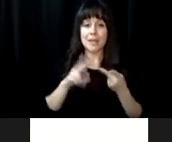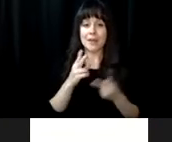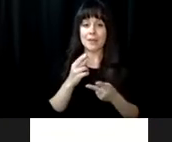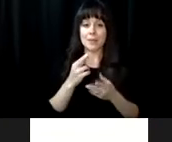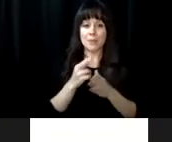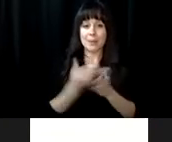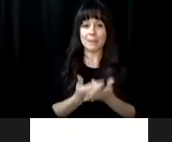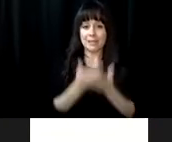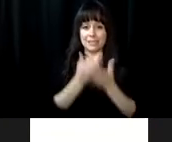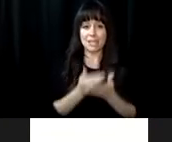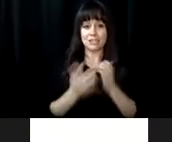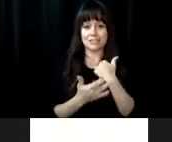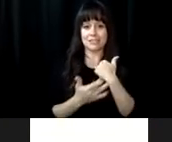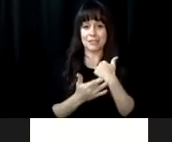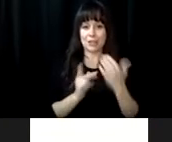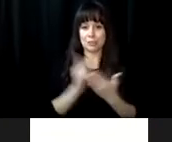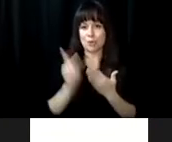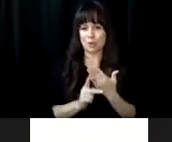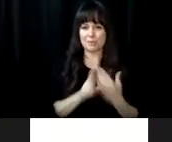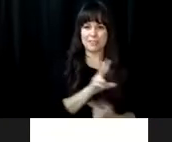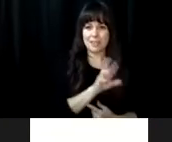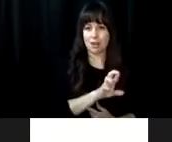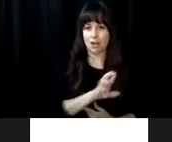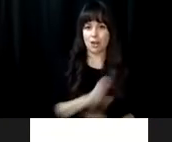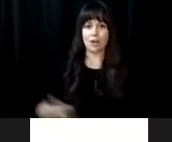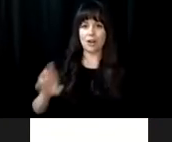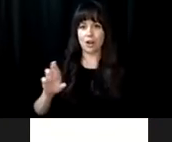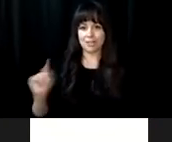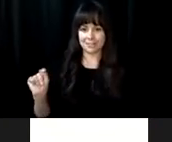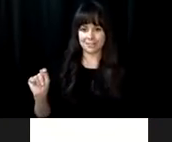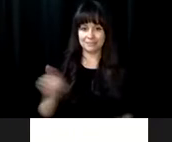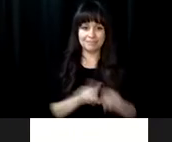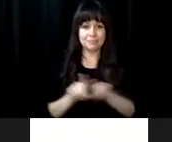feature the vocational rehabilitation program and the